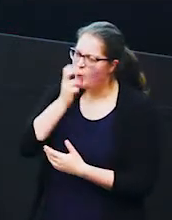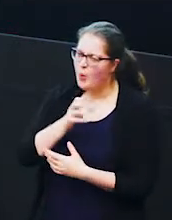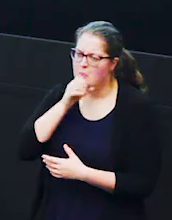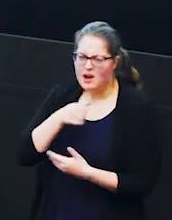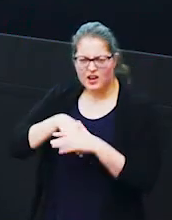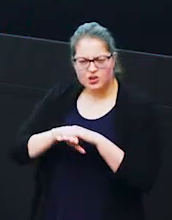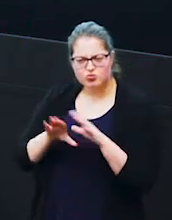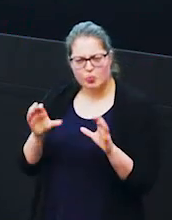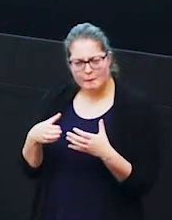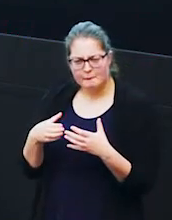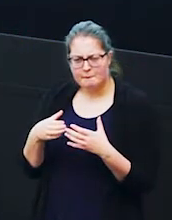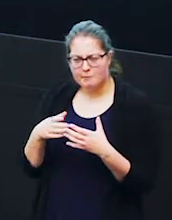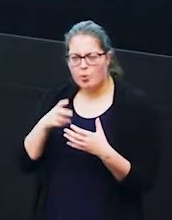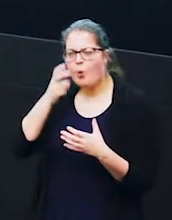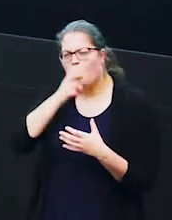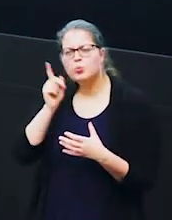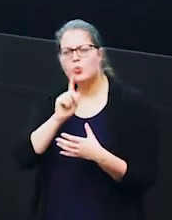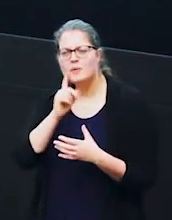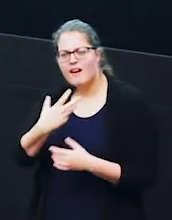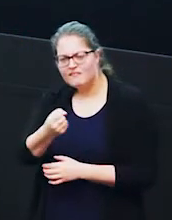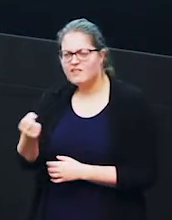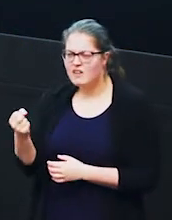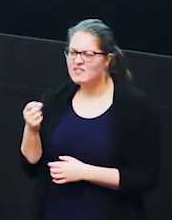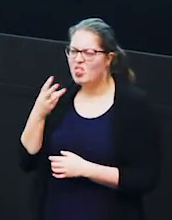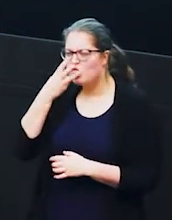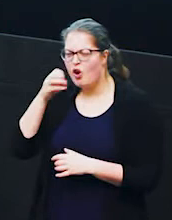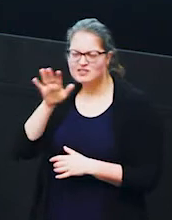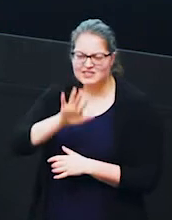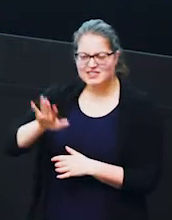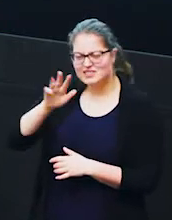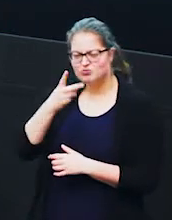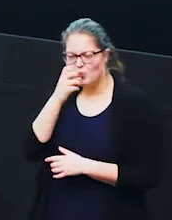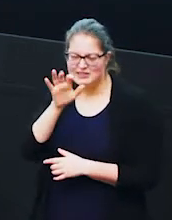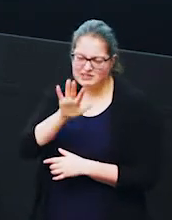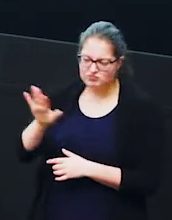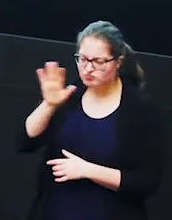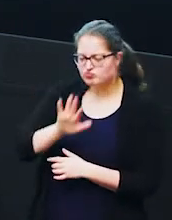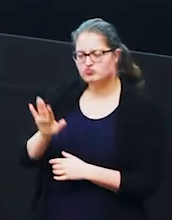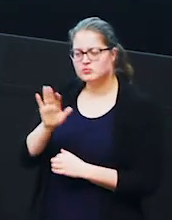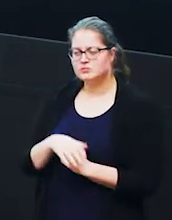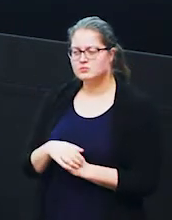you can see lots of older females who are maybe 30 in their 30s or their 20s and some young males